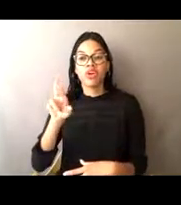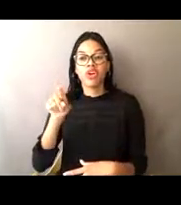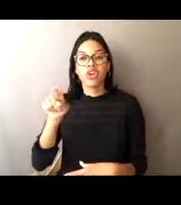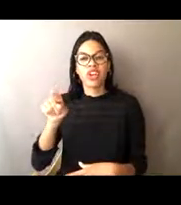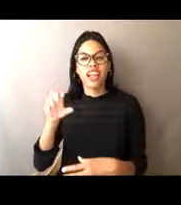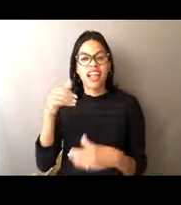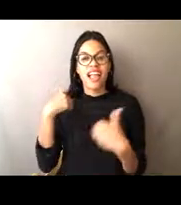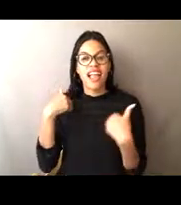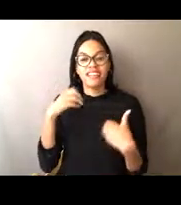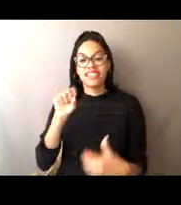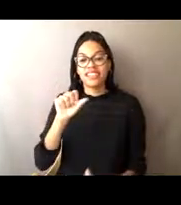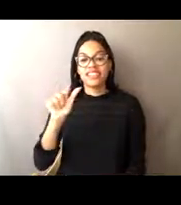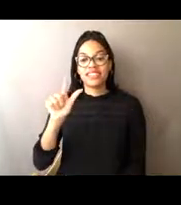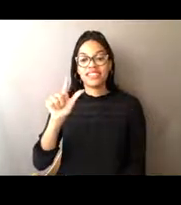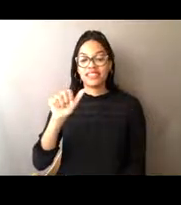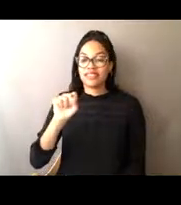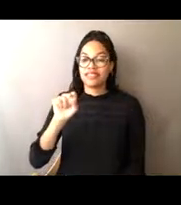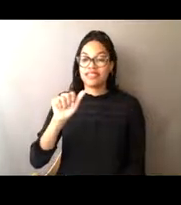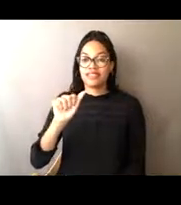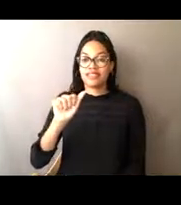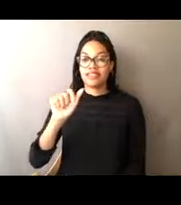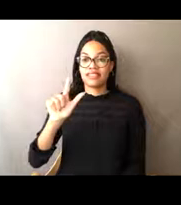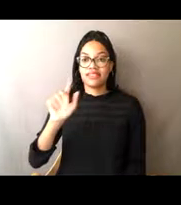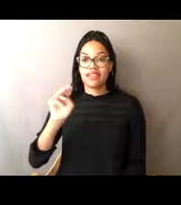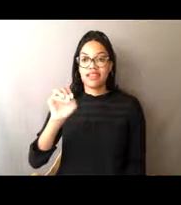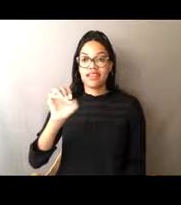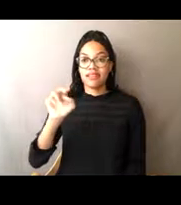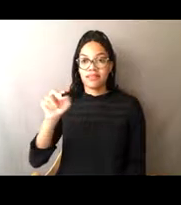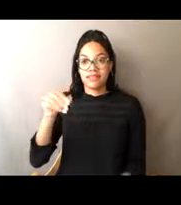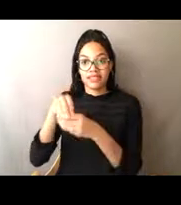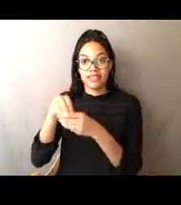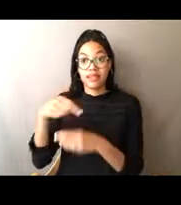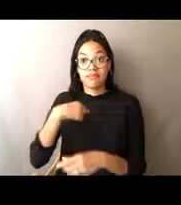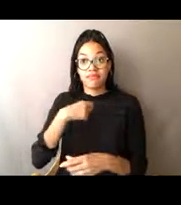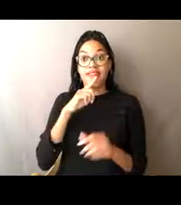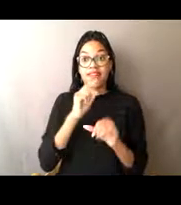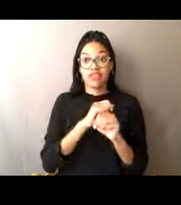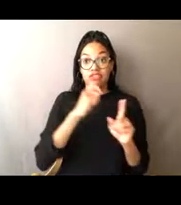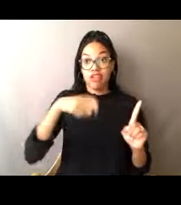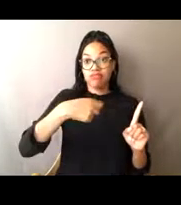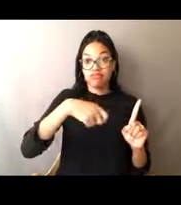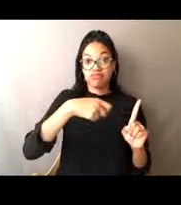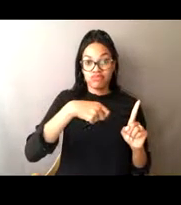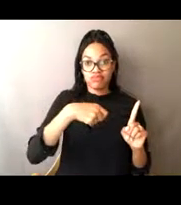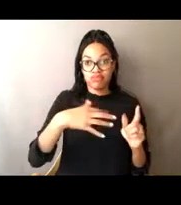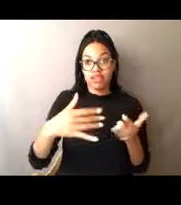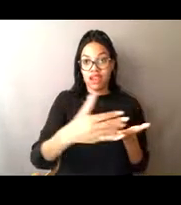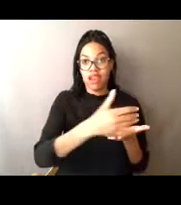that I was able to catch recreationally, and that's one of my favorite smoked fish to eat.